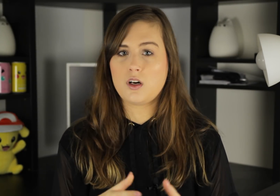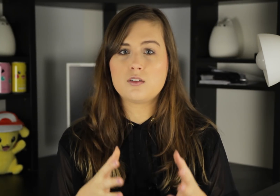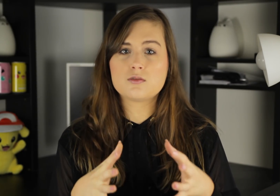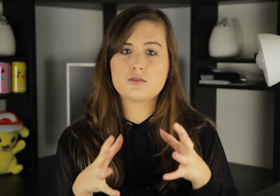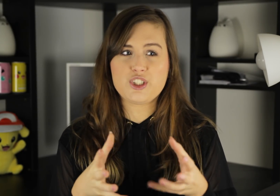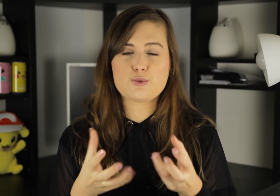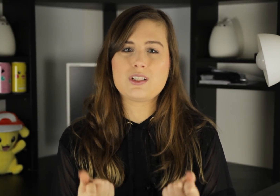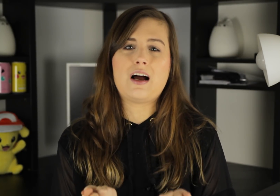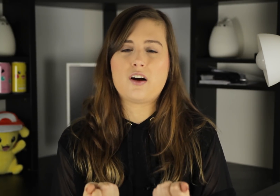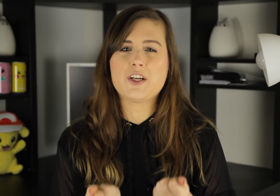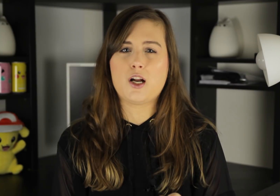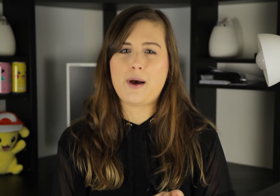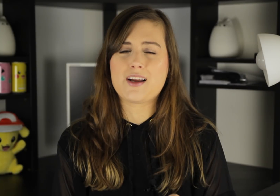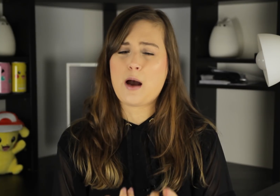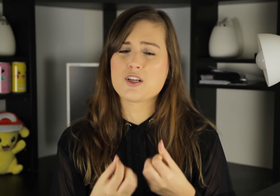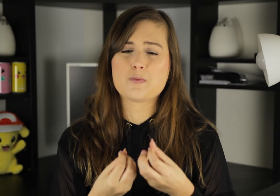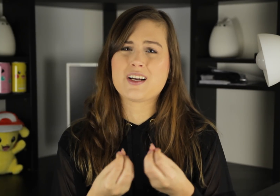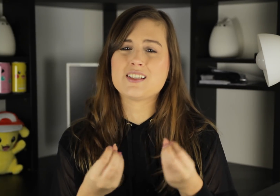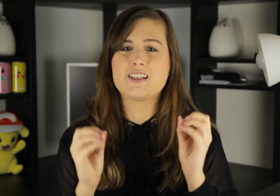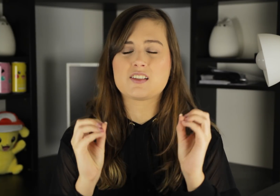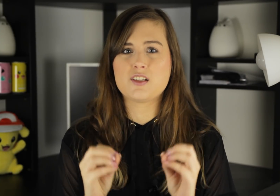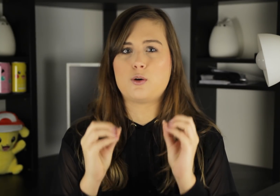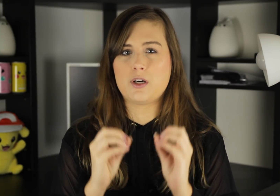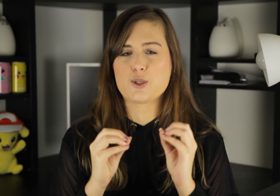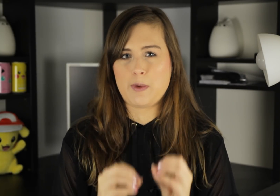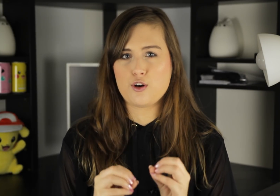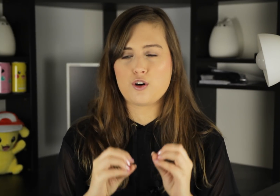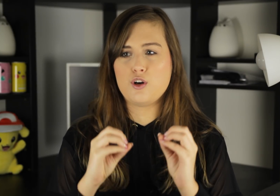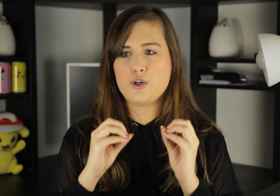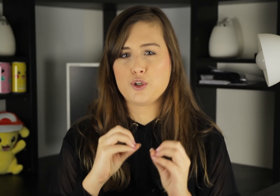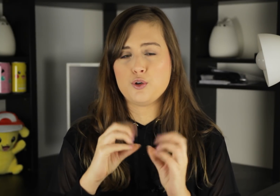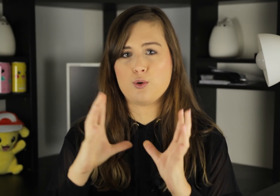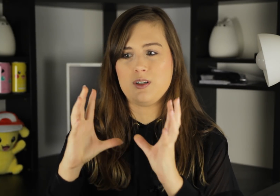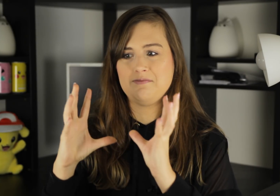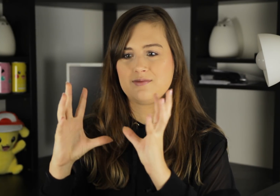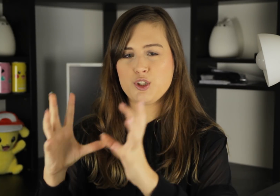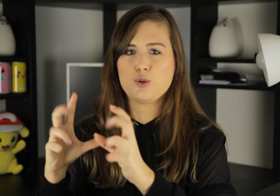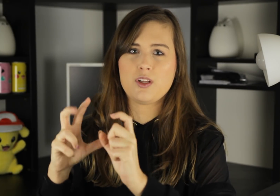Don't just rely on the automatic captions, because it's still much better to do